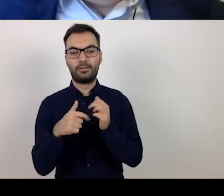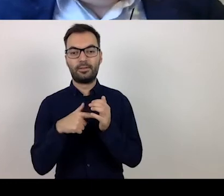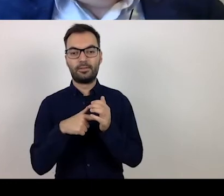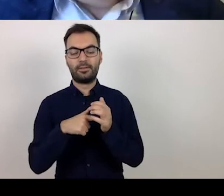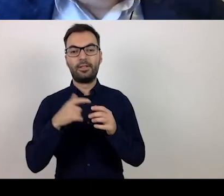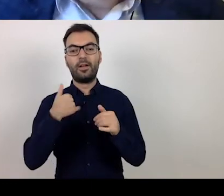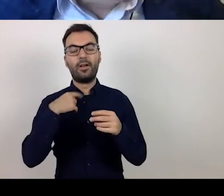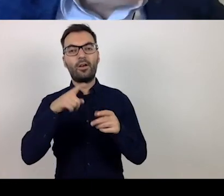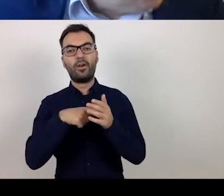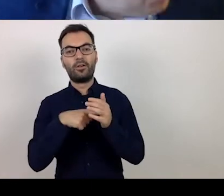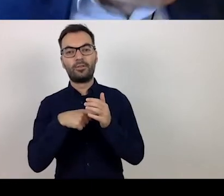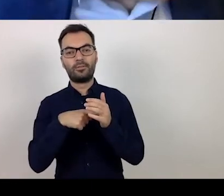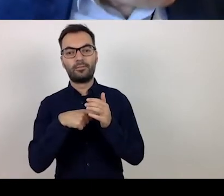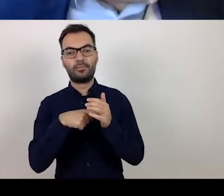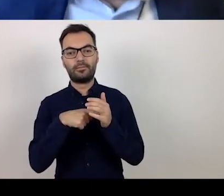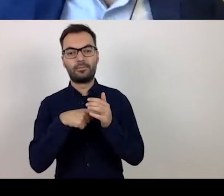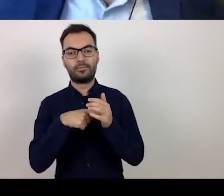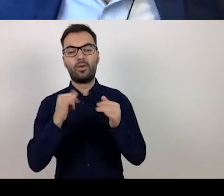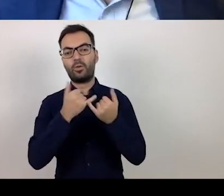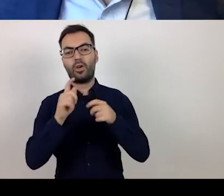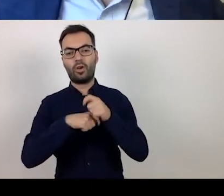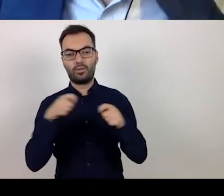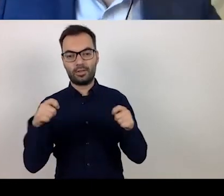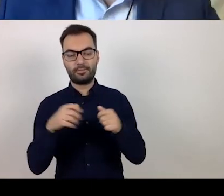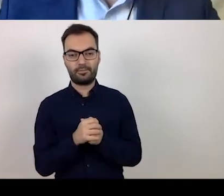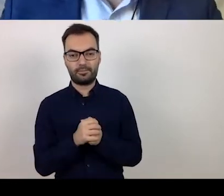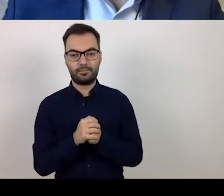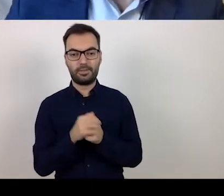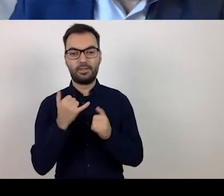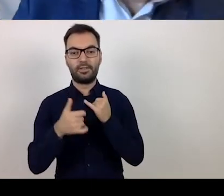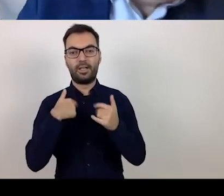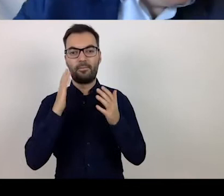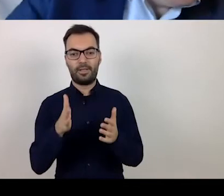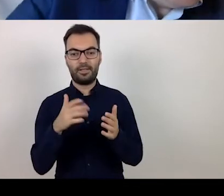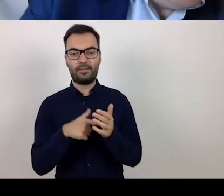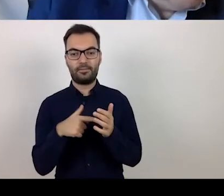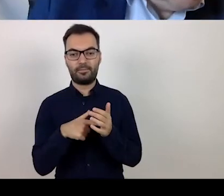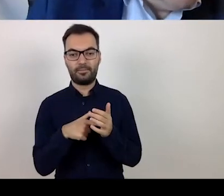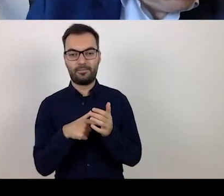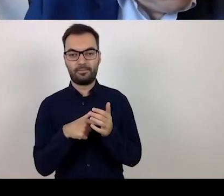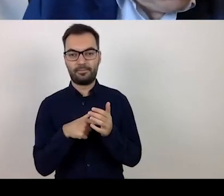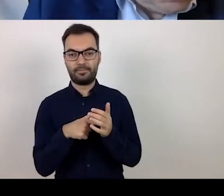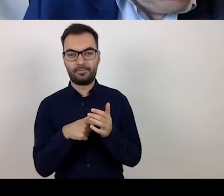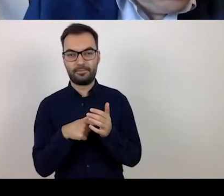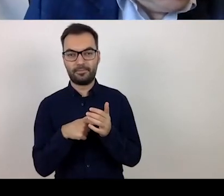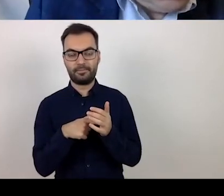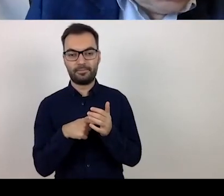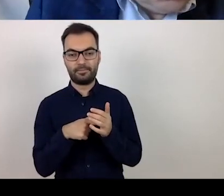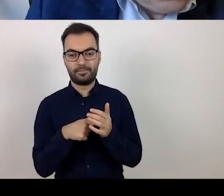on special arrangements. And, by the way, whenever I use the term “Act of 3 April”